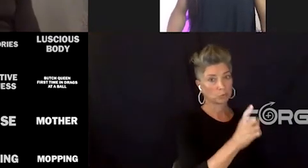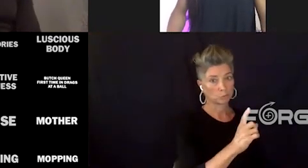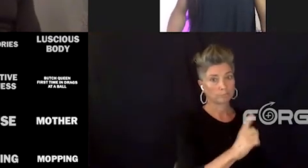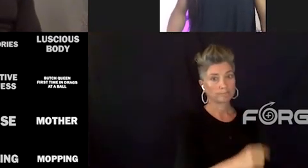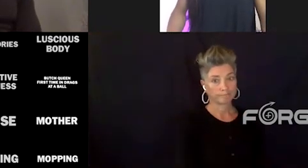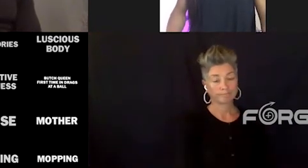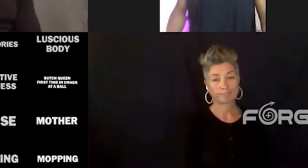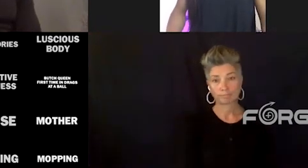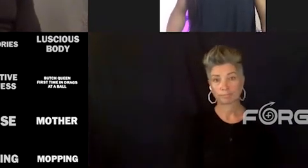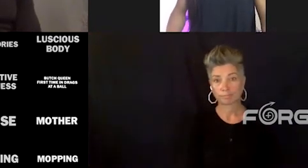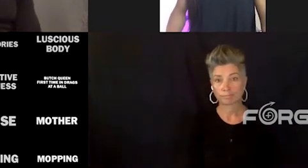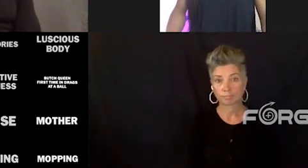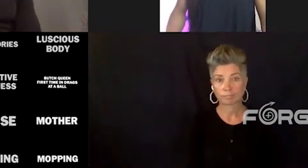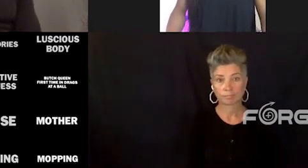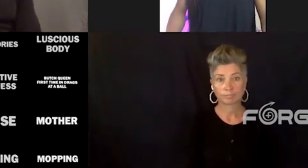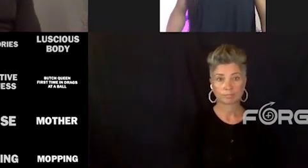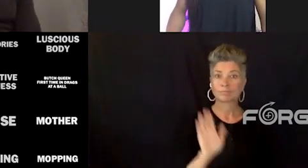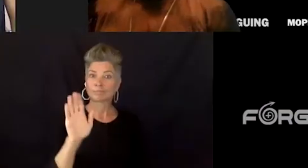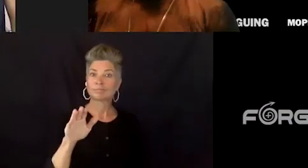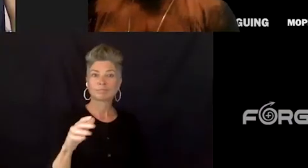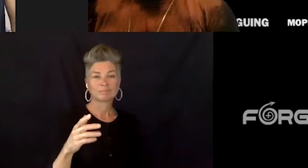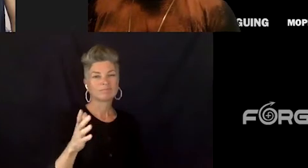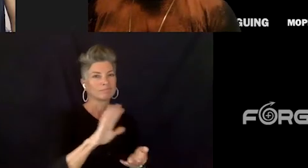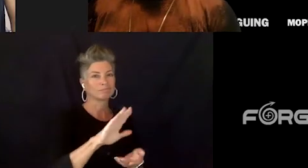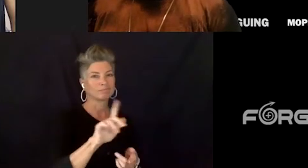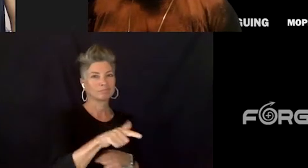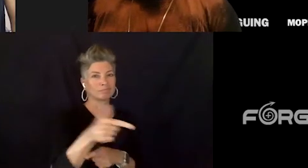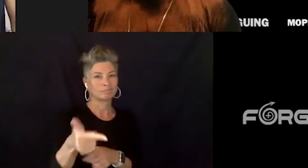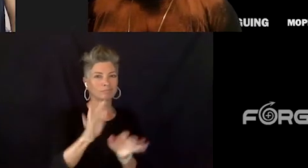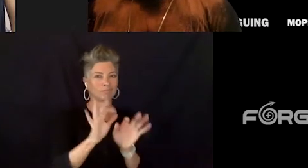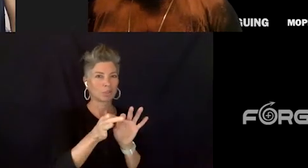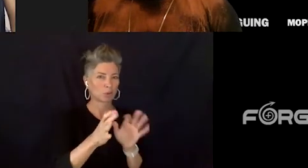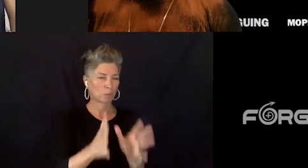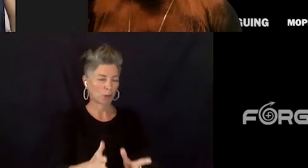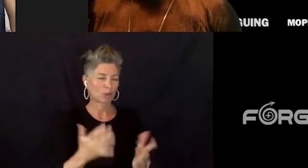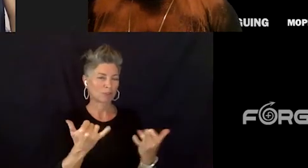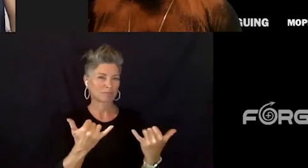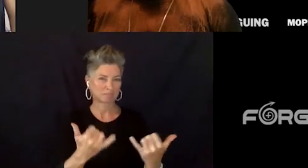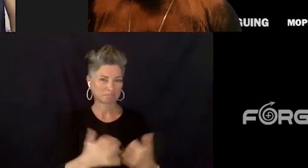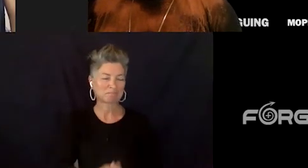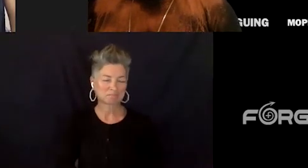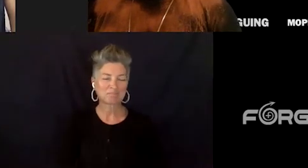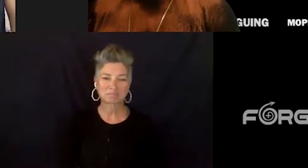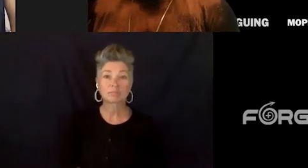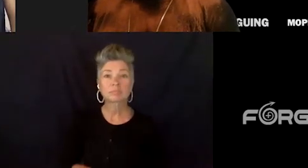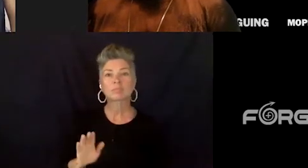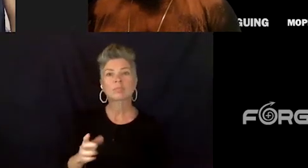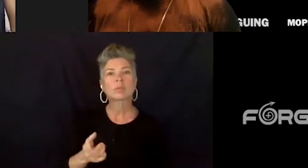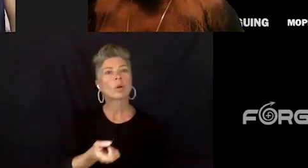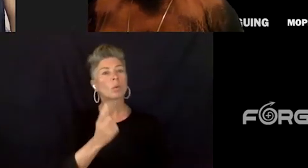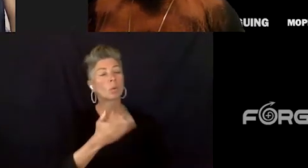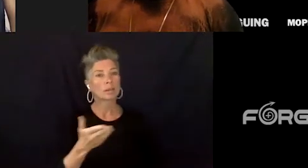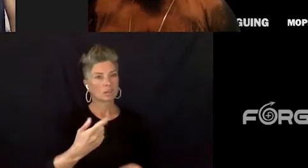They're probably gonna, uh, switch interpreters at this point. But, uh, um, one of the things we talked about in like preparing for this